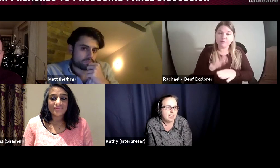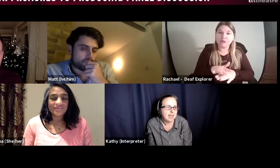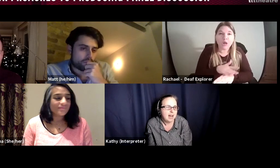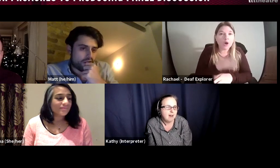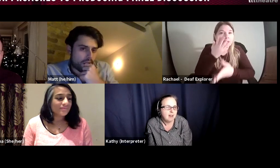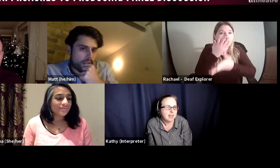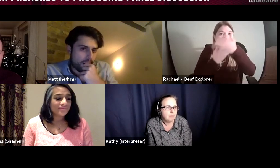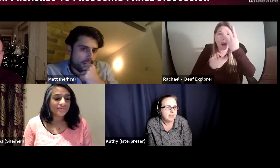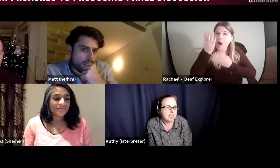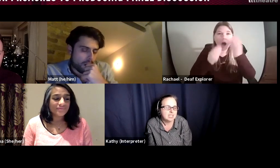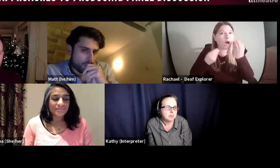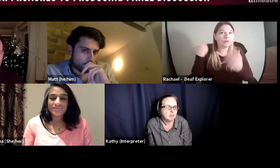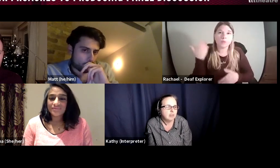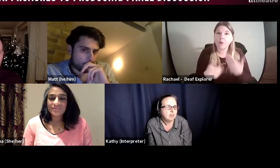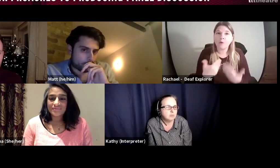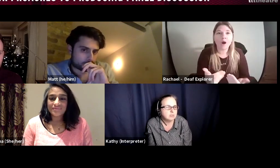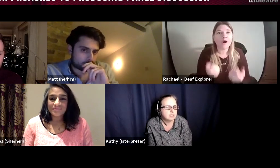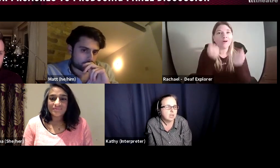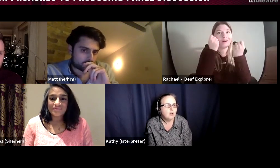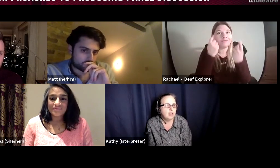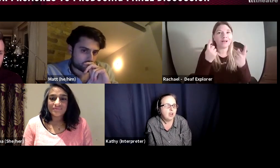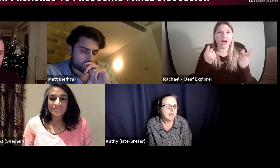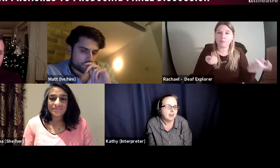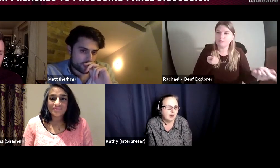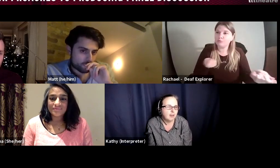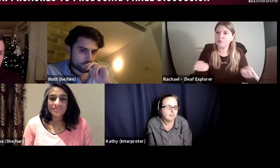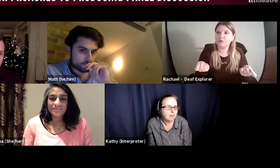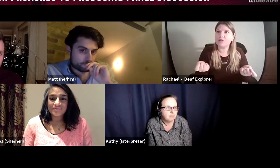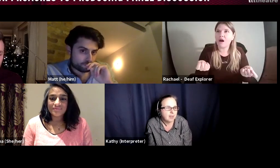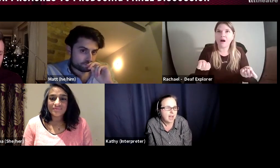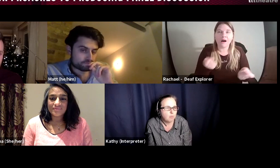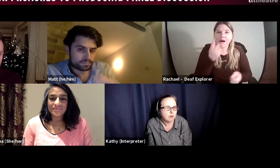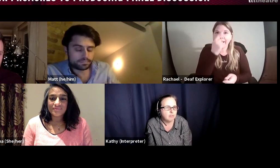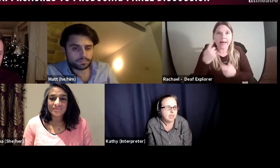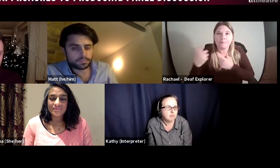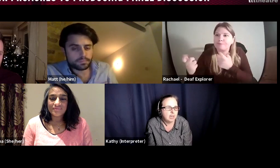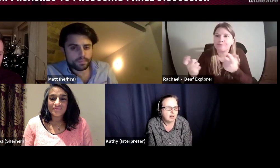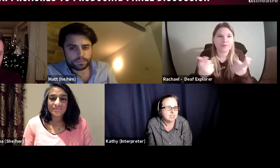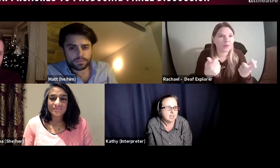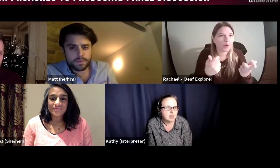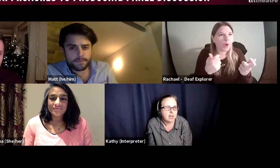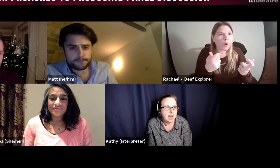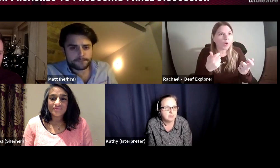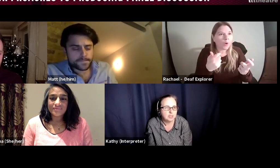our company has been a real slow learning curve, and we have really realised that absolutely a